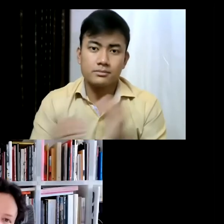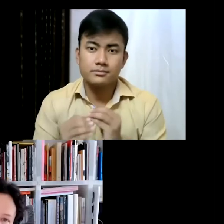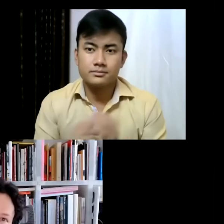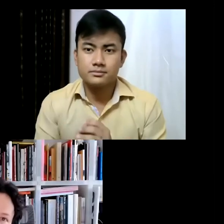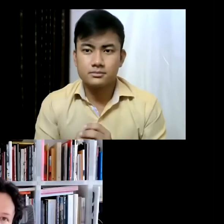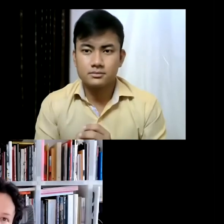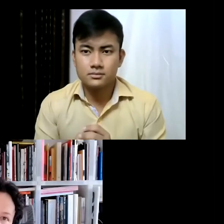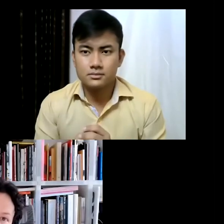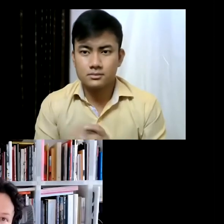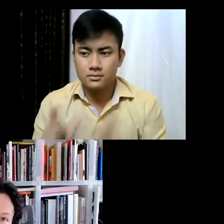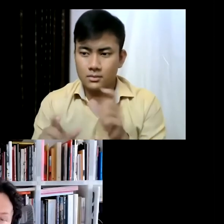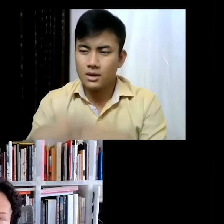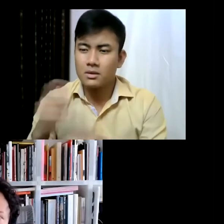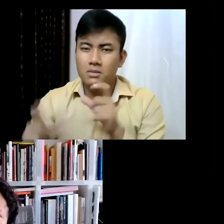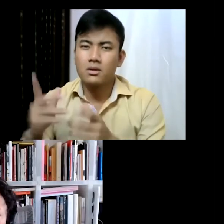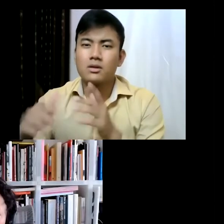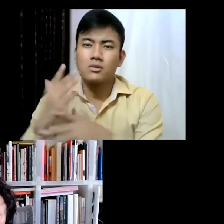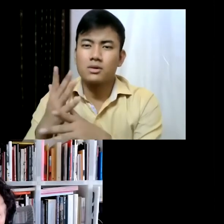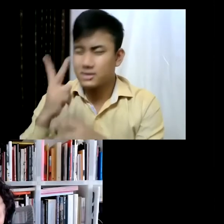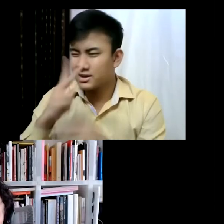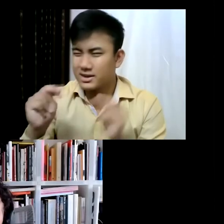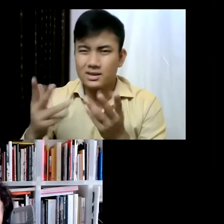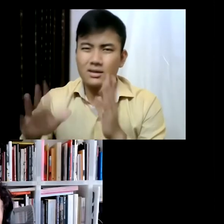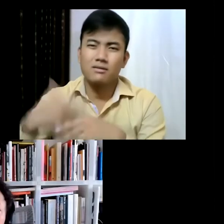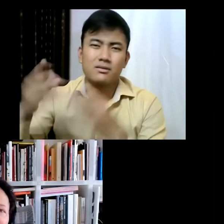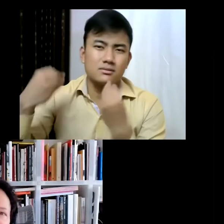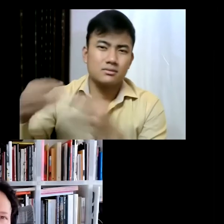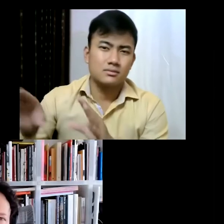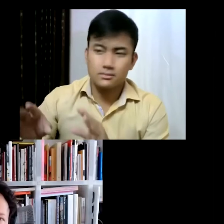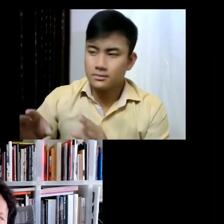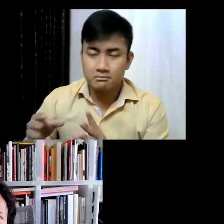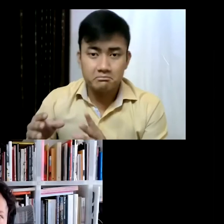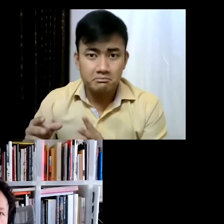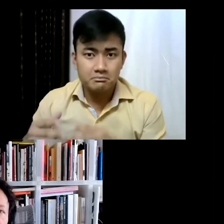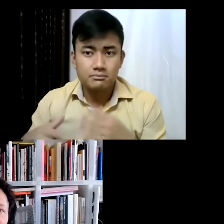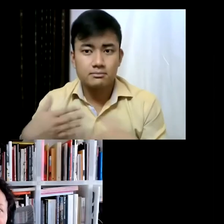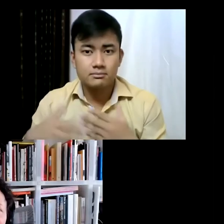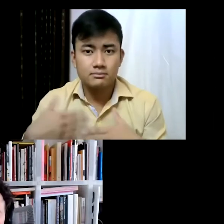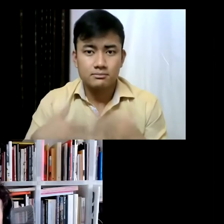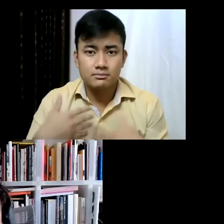abandoned in the middle of the 20th century and so starting from the 60s and 70s those piers